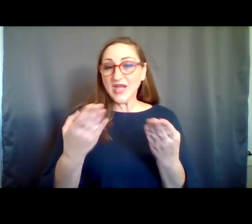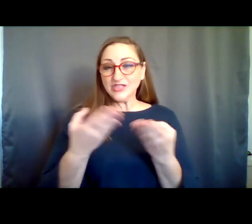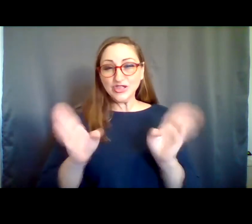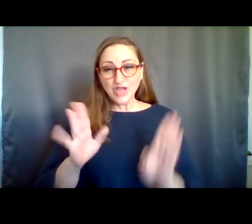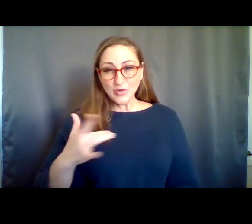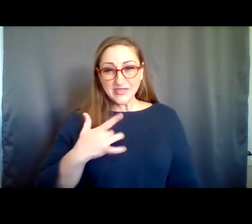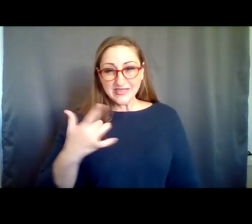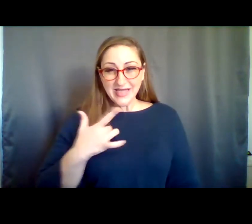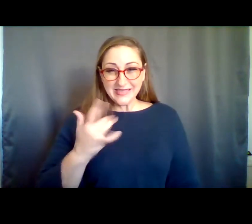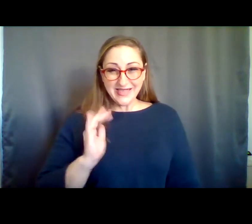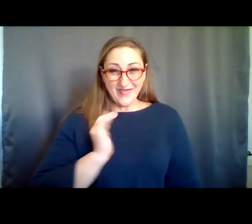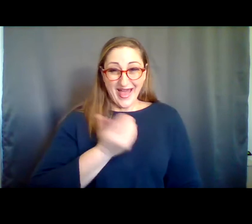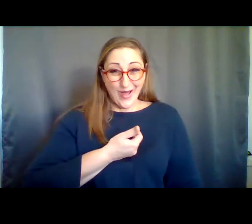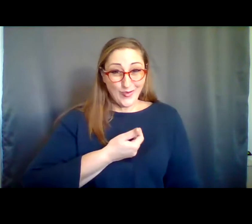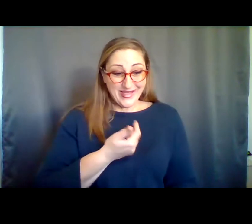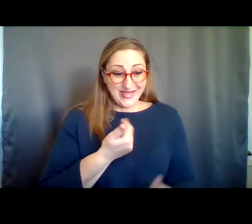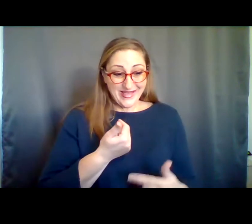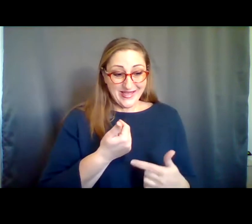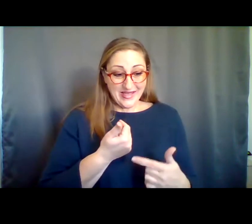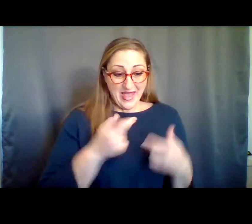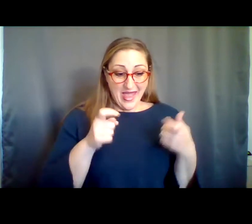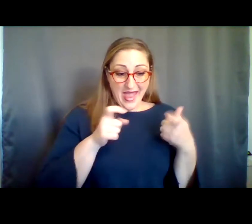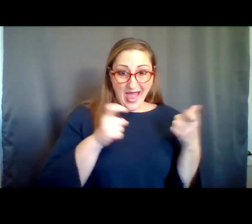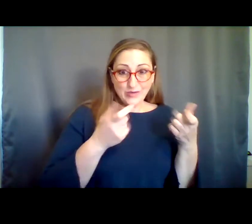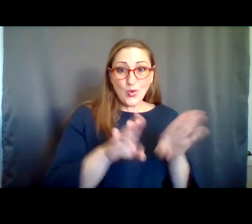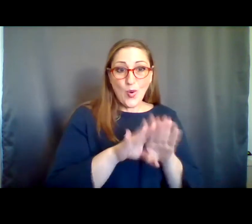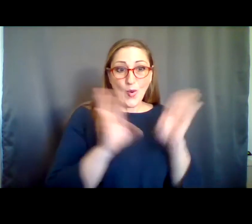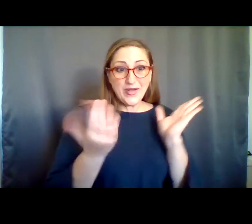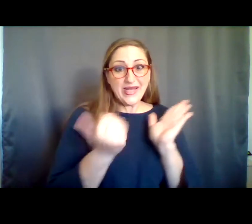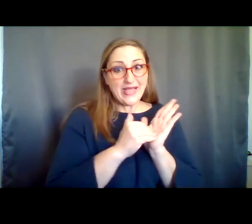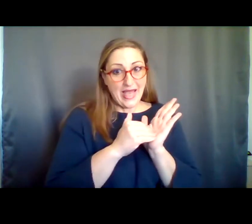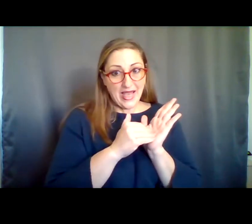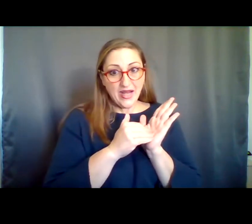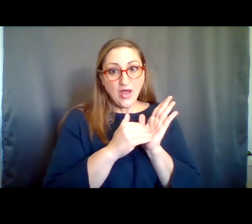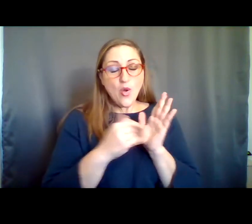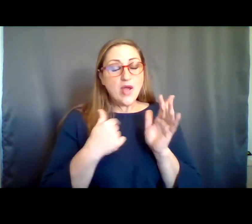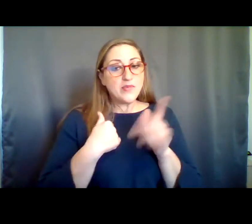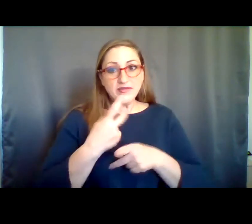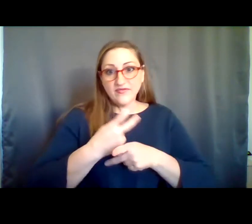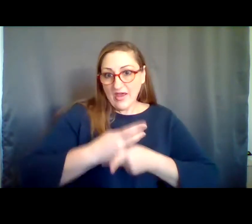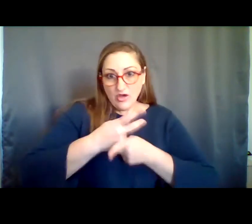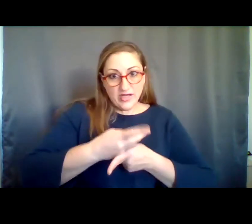of how we have handled re-opening, we have admittedly taken a very conservative